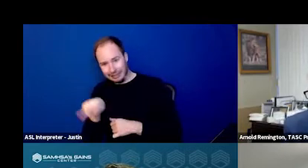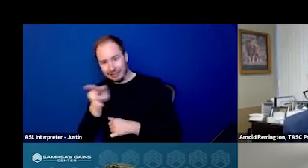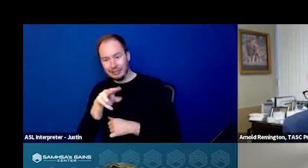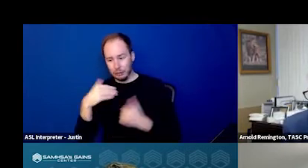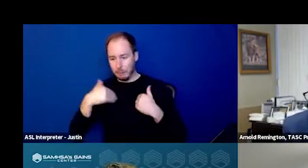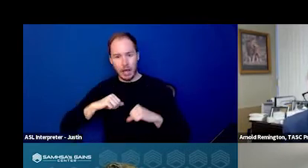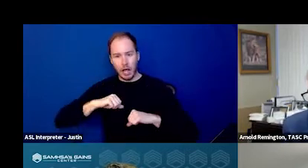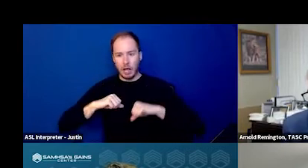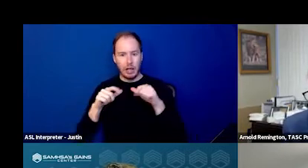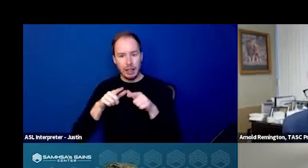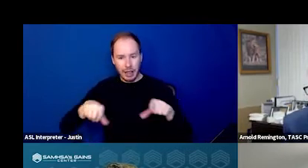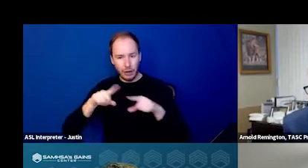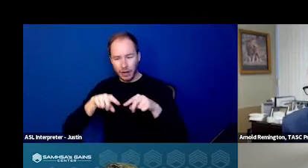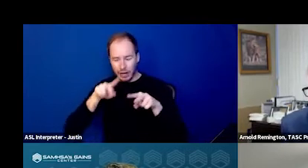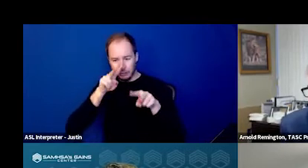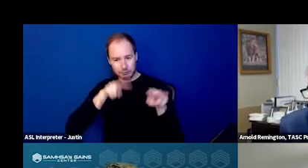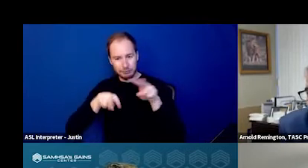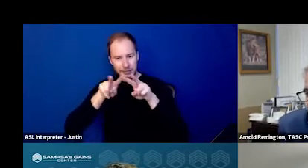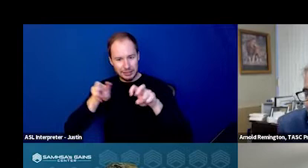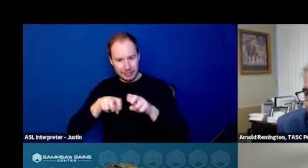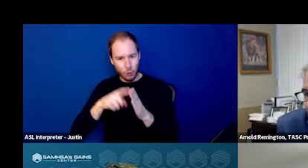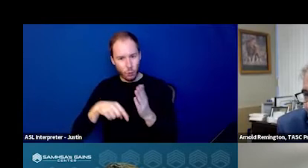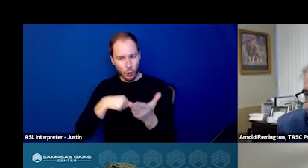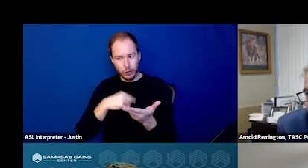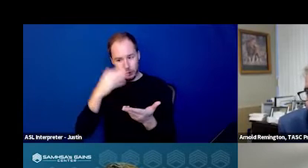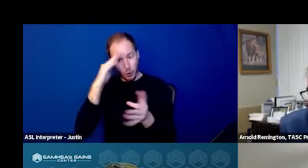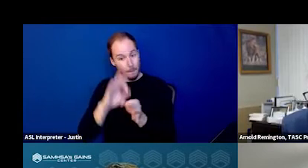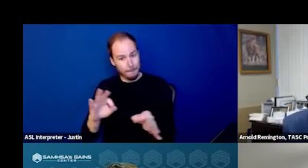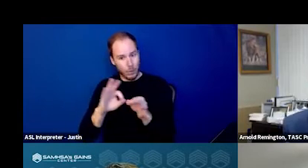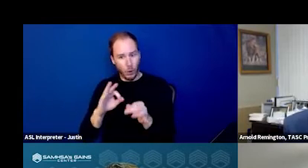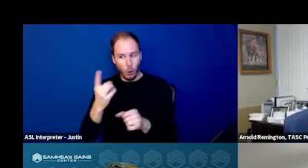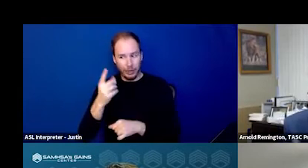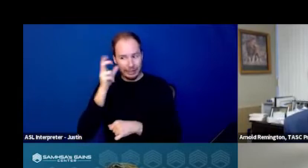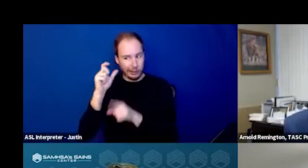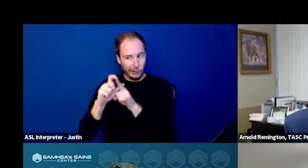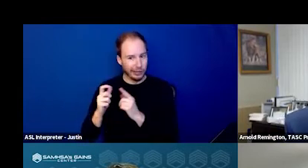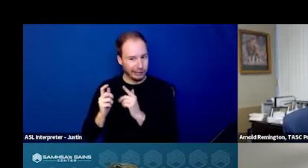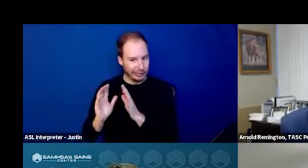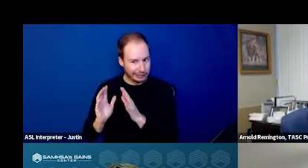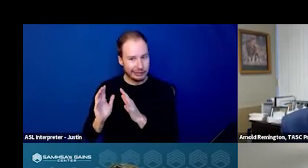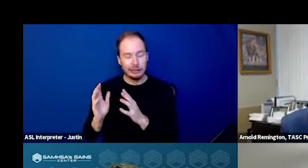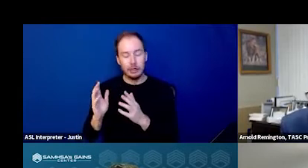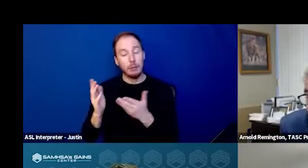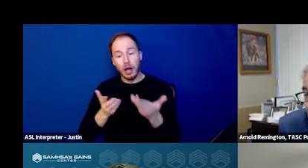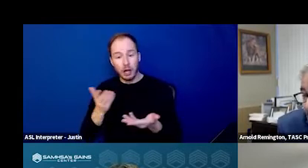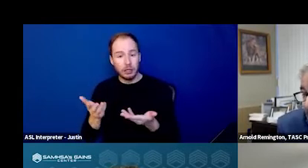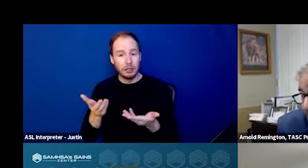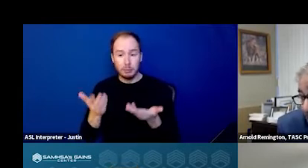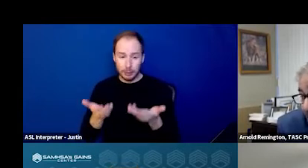We can't assess what we don't see. We're only hearing, but sometimes that's still